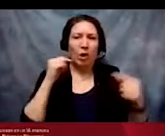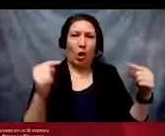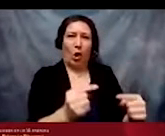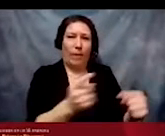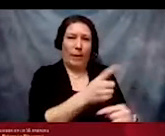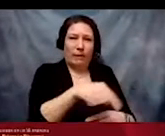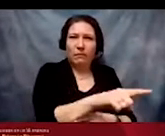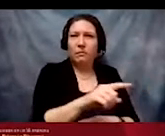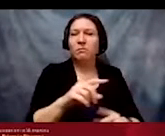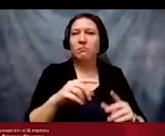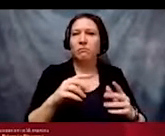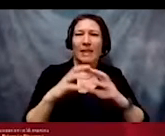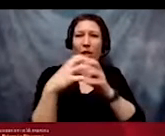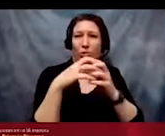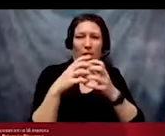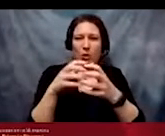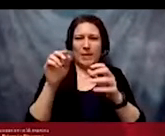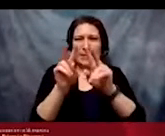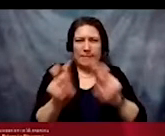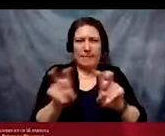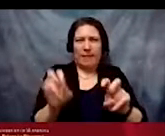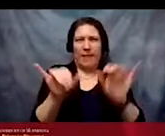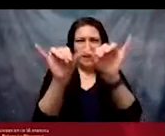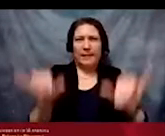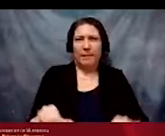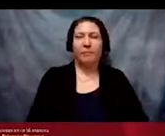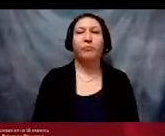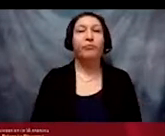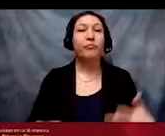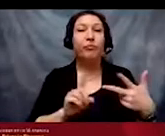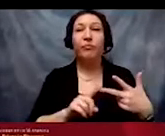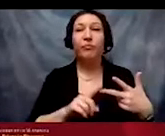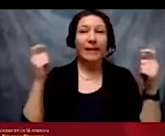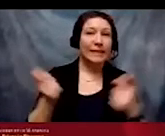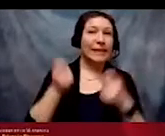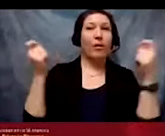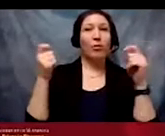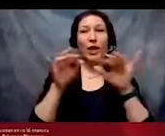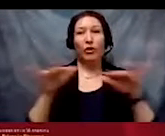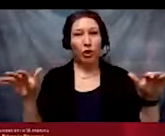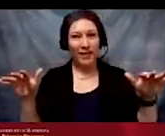Third, the celebrating diversity detour is when organizations